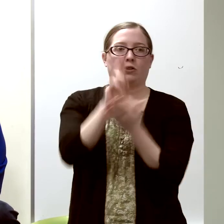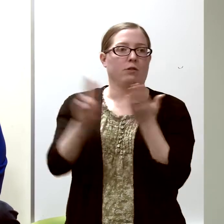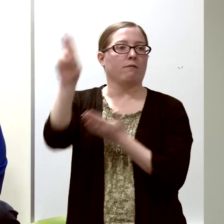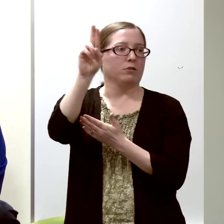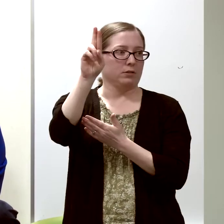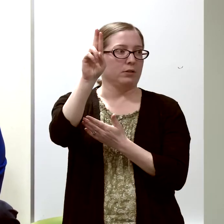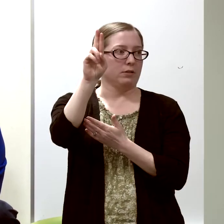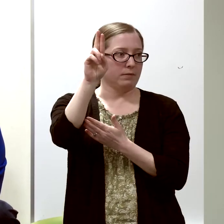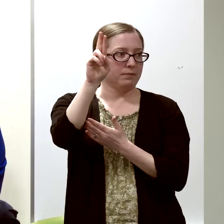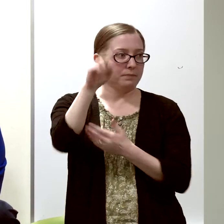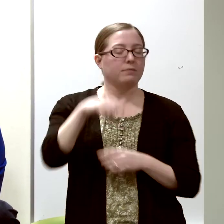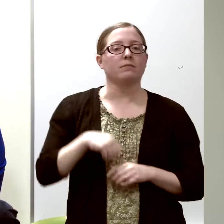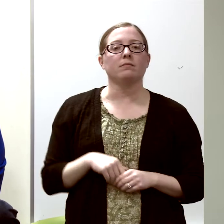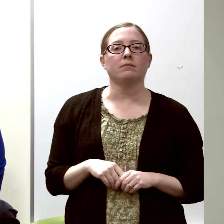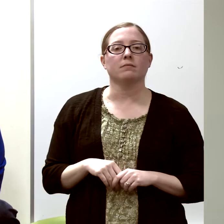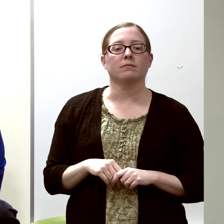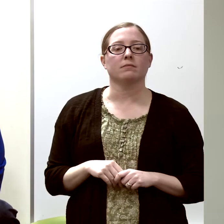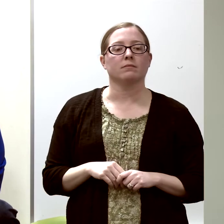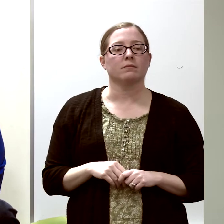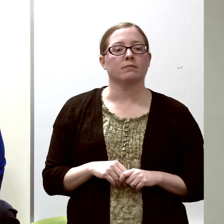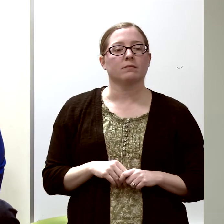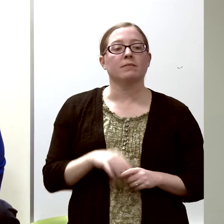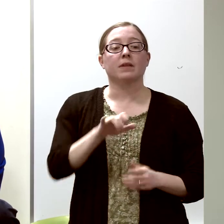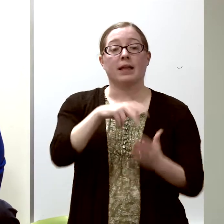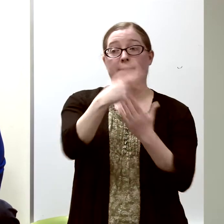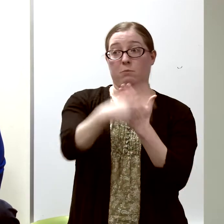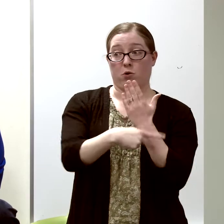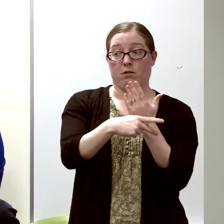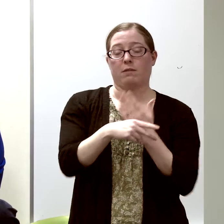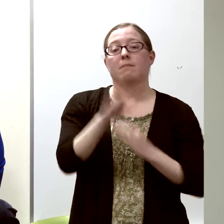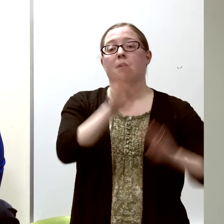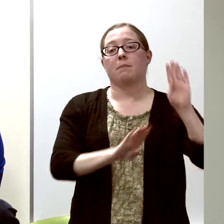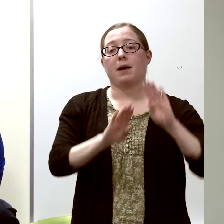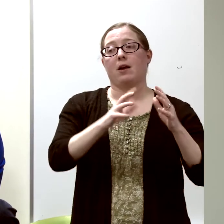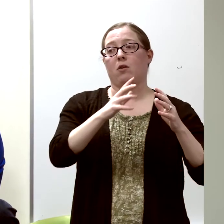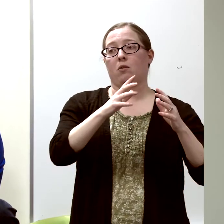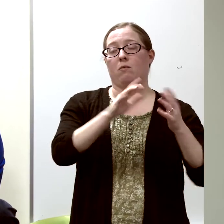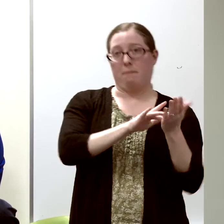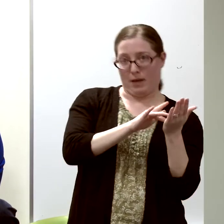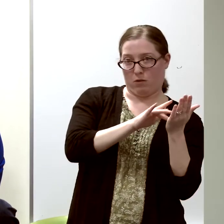and I got into a program that was biomedical engineering